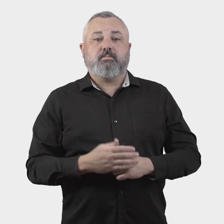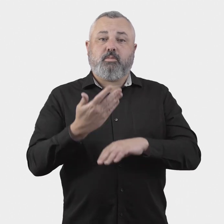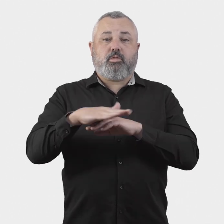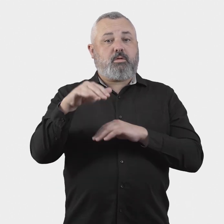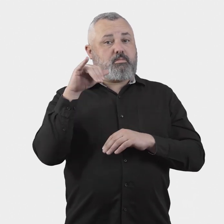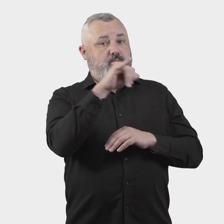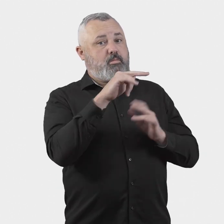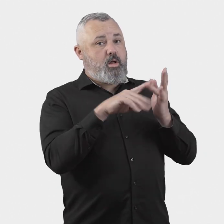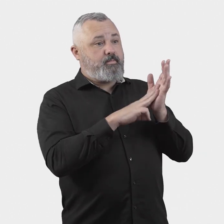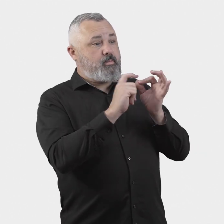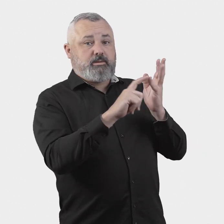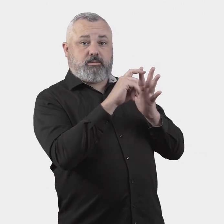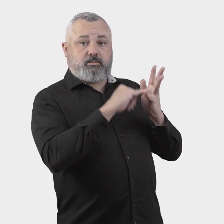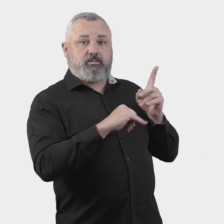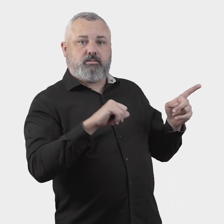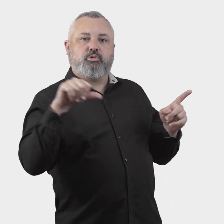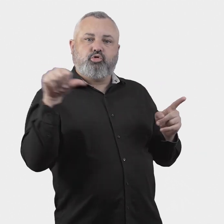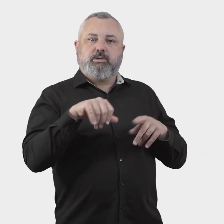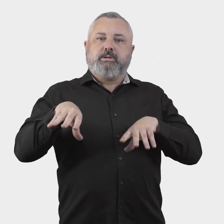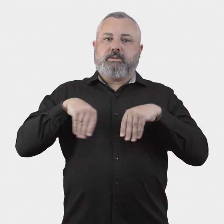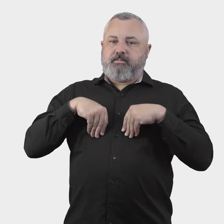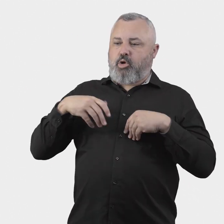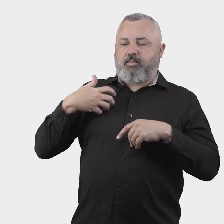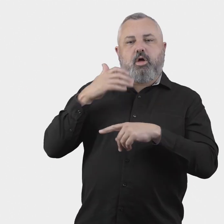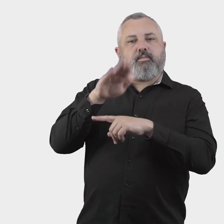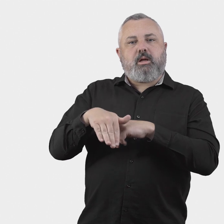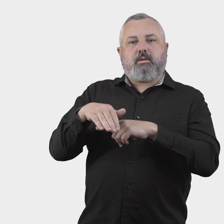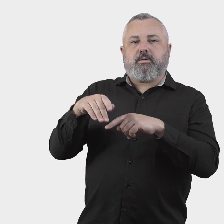11. Should the Aviation Industry Ombuds Scheme be able to accept complaints relating to